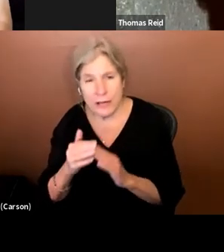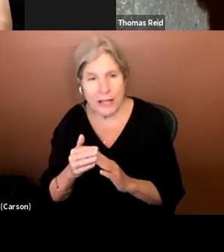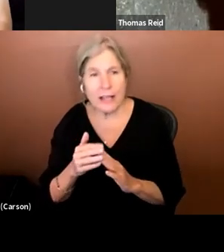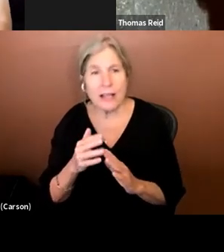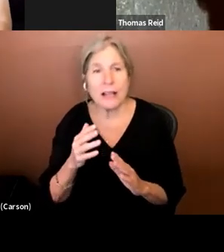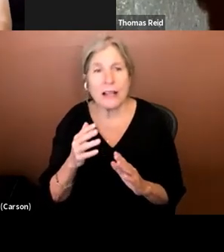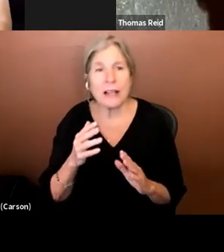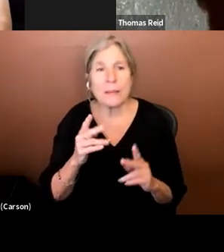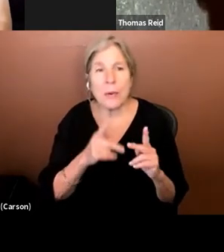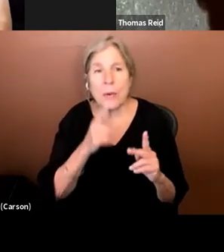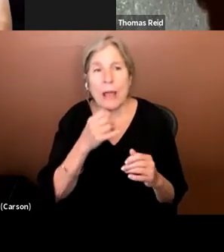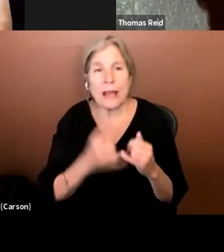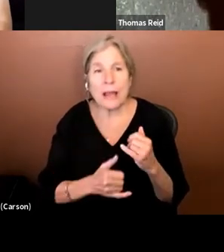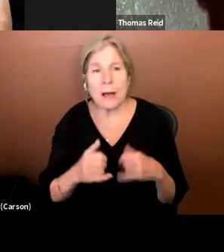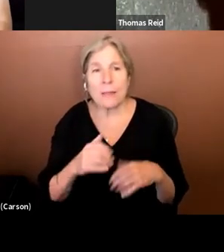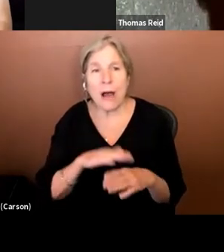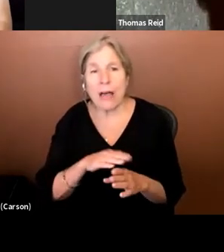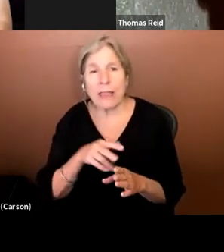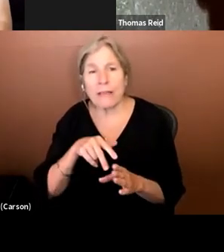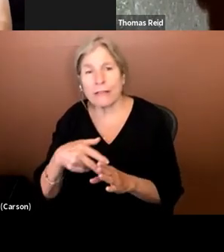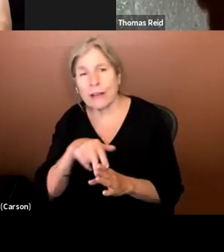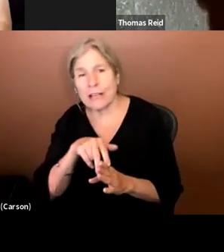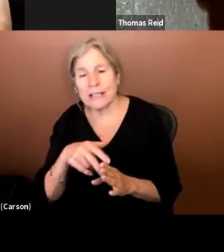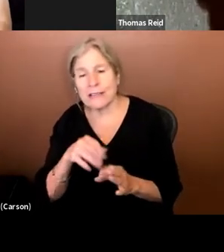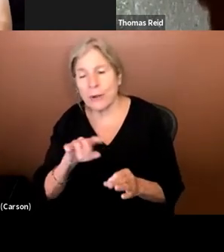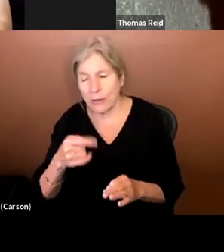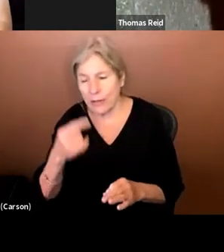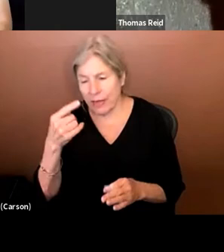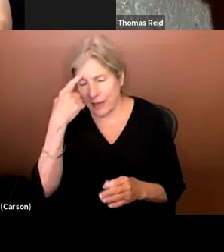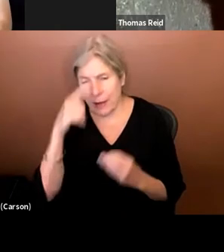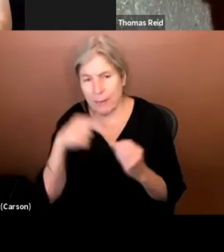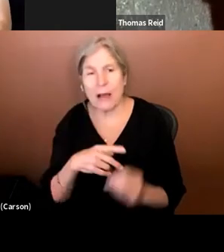up kind of on the fringe if we only think about DC if we only think about